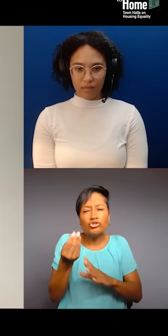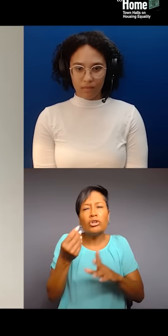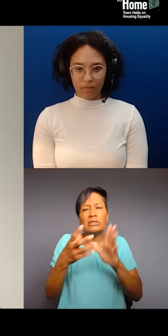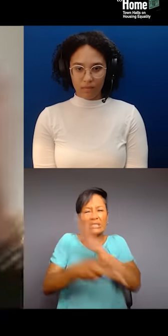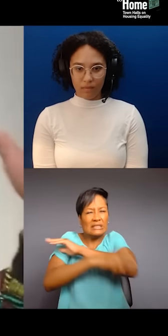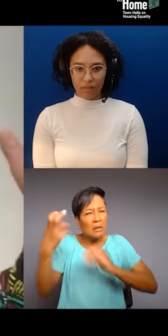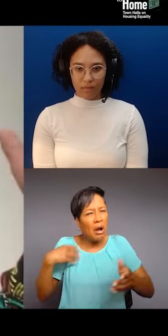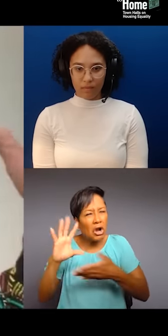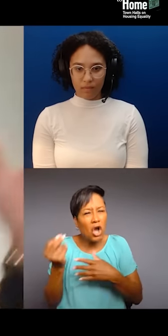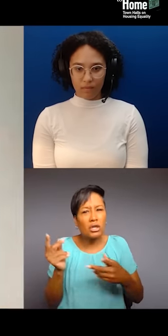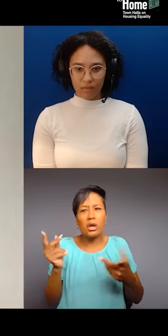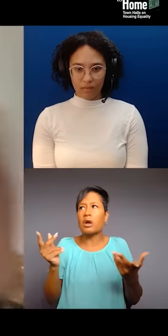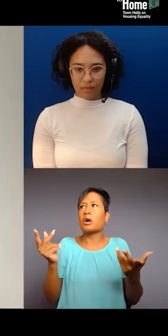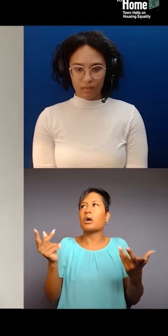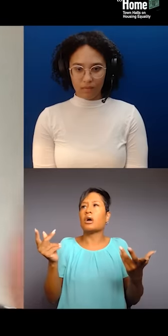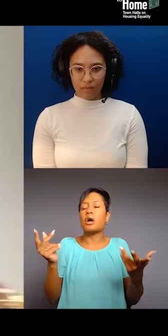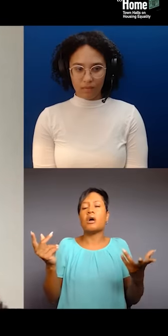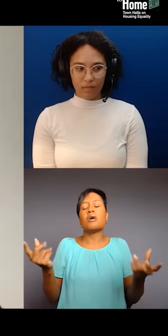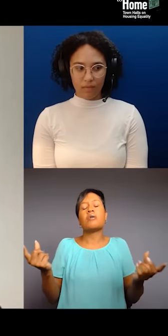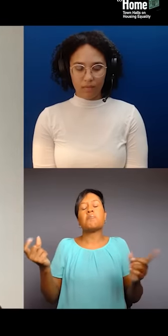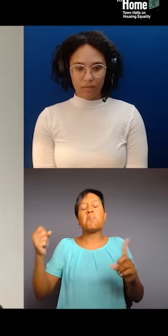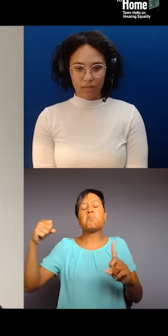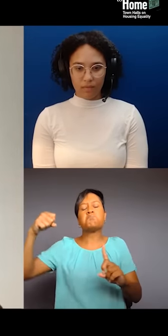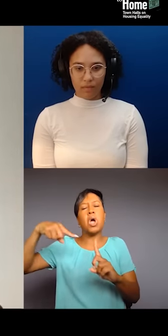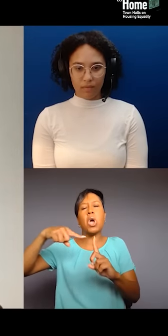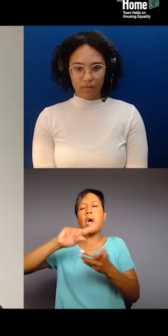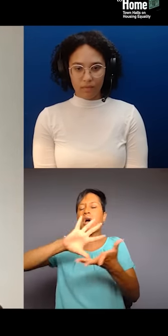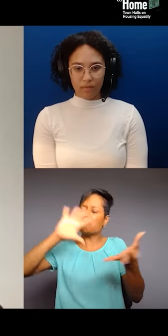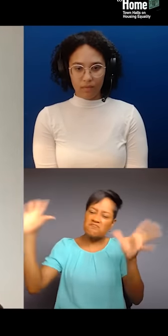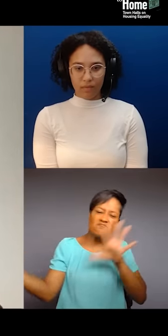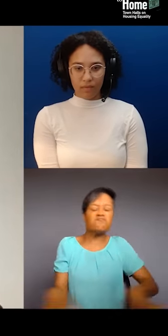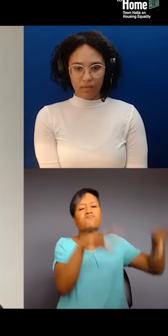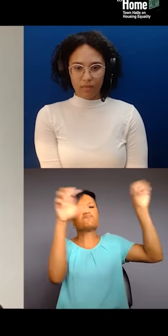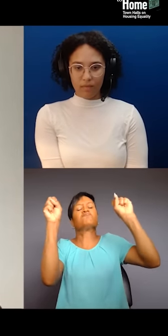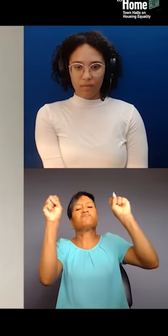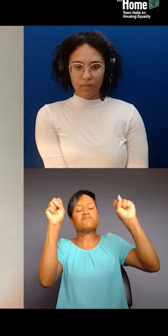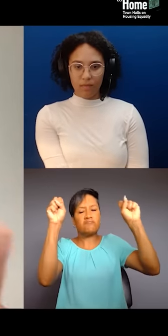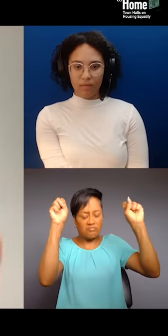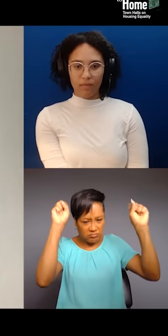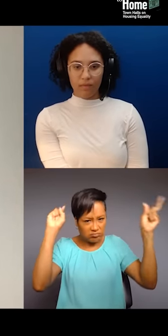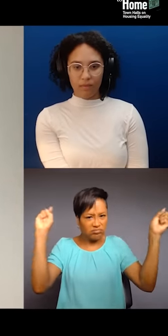it was a spark that turned into a movement. And from that movement, you know, I tell people all the time,